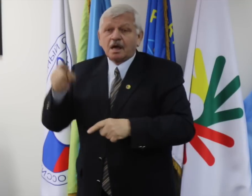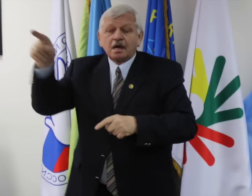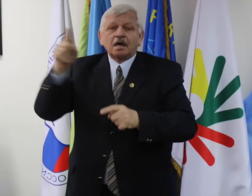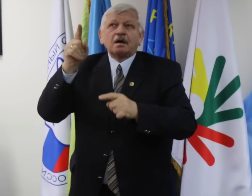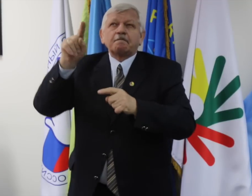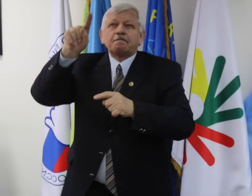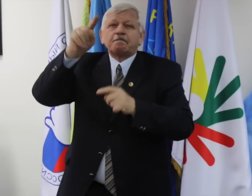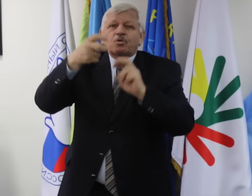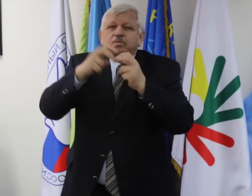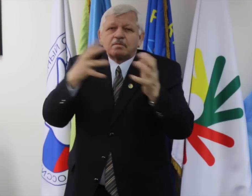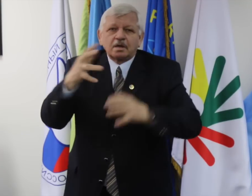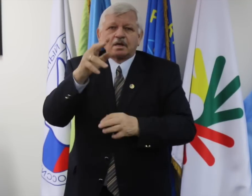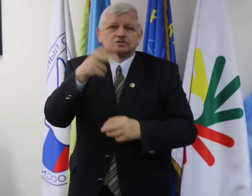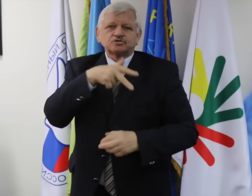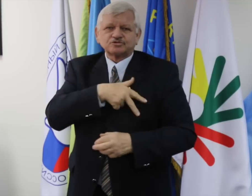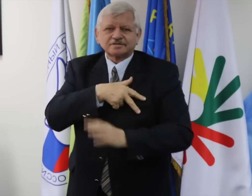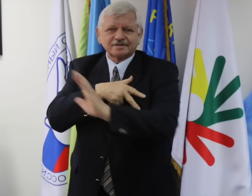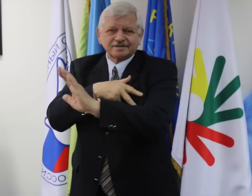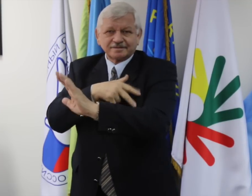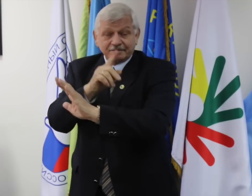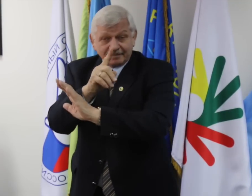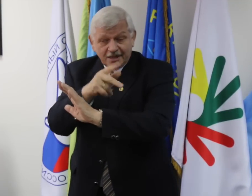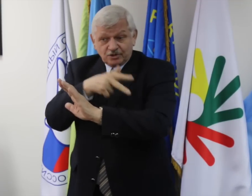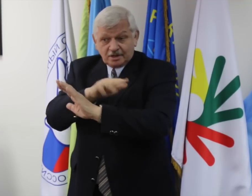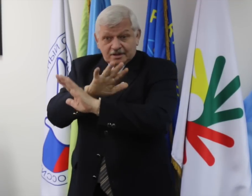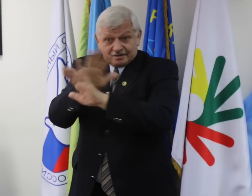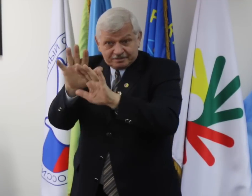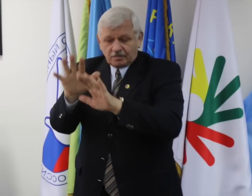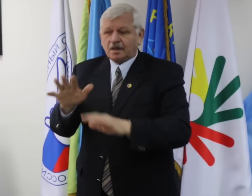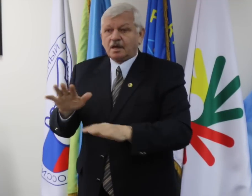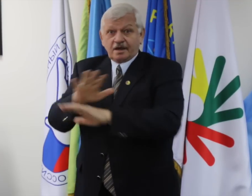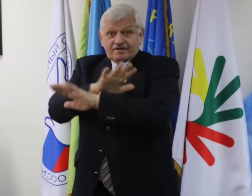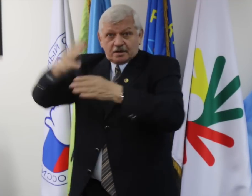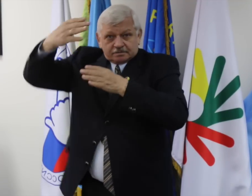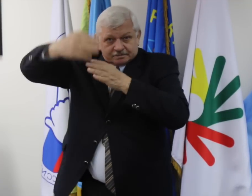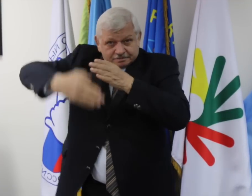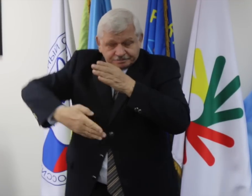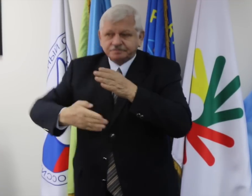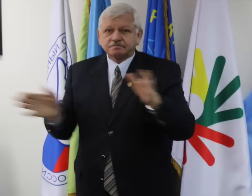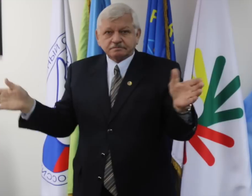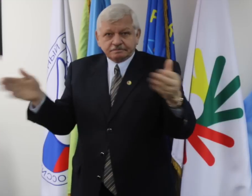Russian Prime-Minister, Dmitry Medvedev, approached me